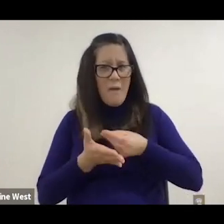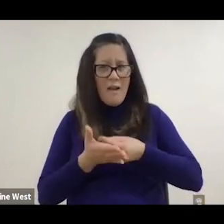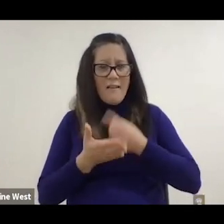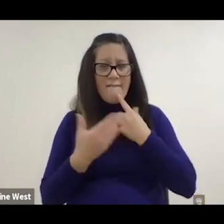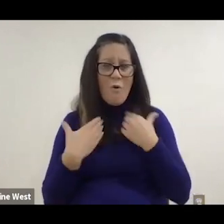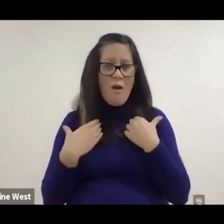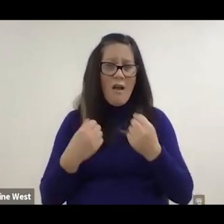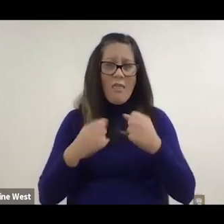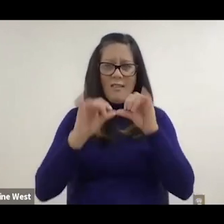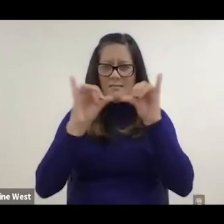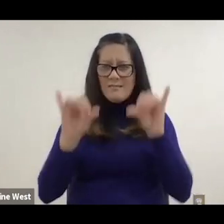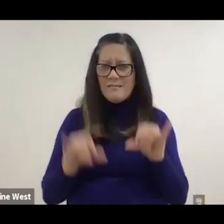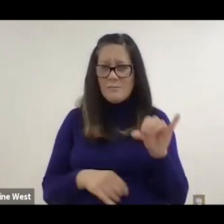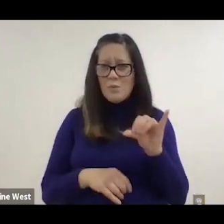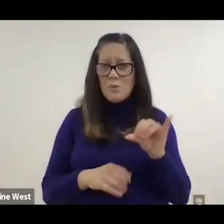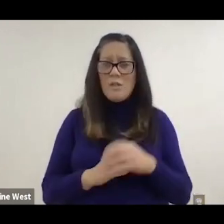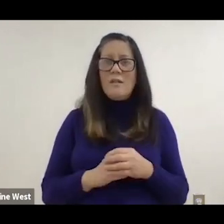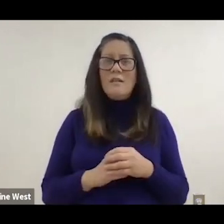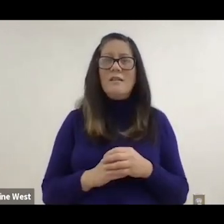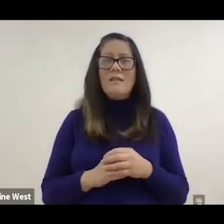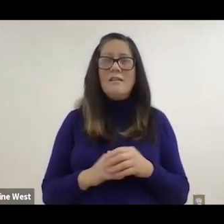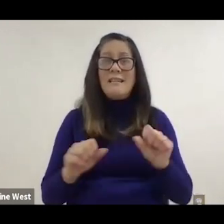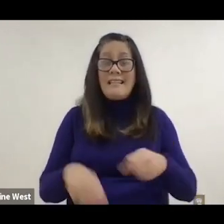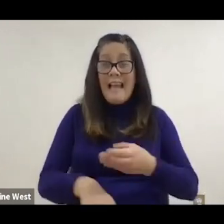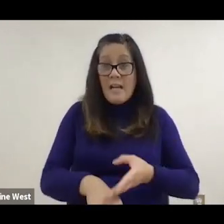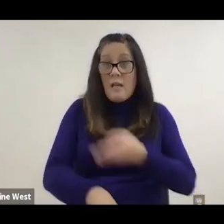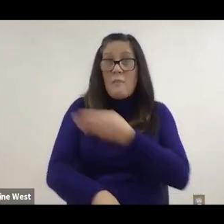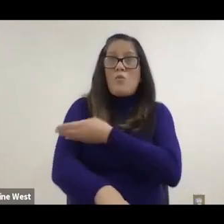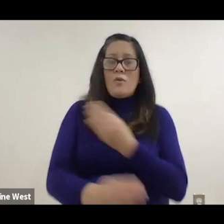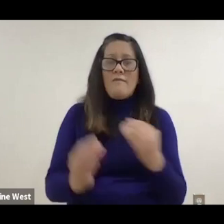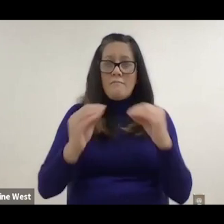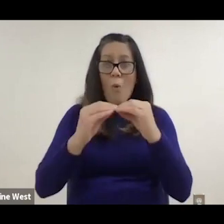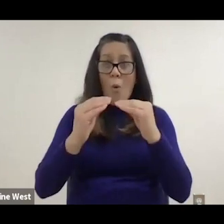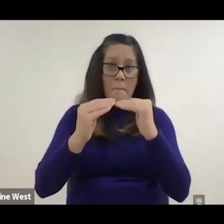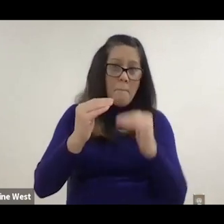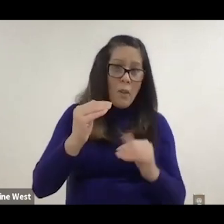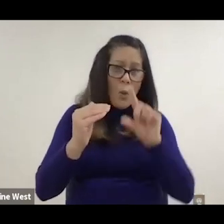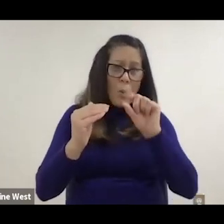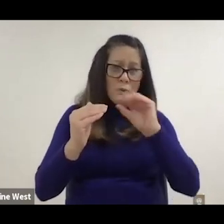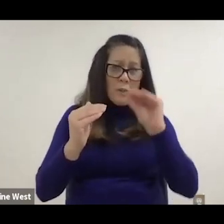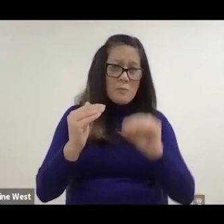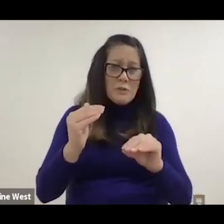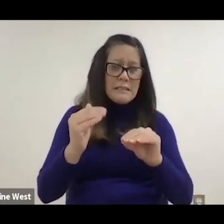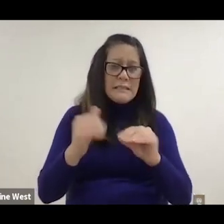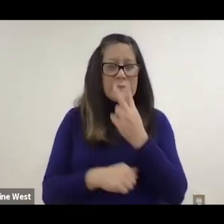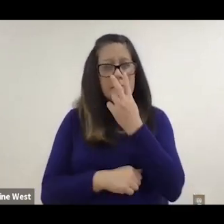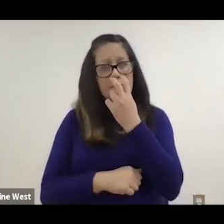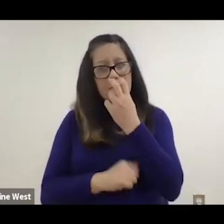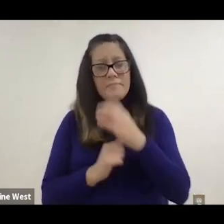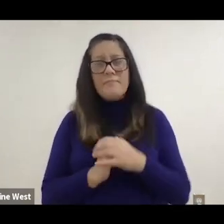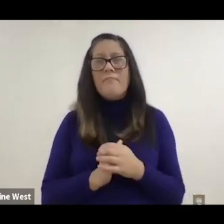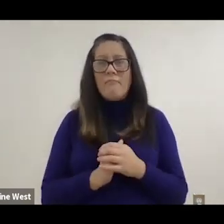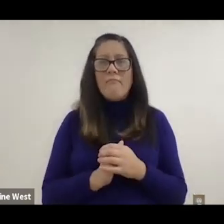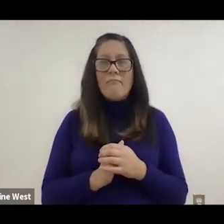to the health care system. I don't think we can get much more below 20%.